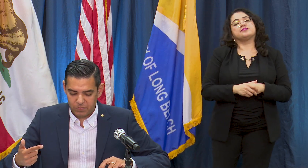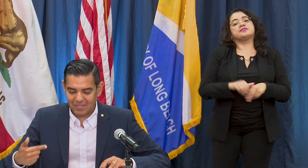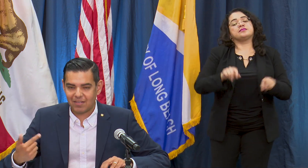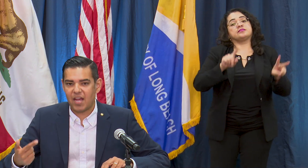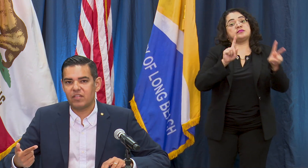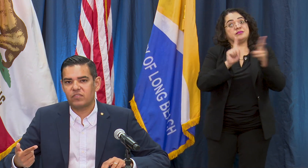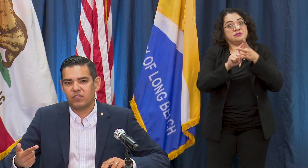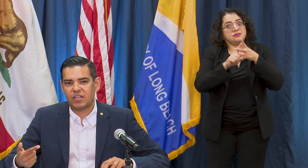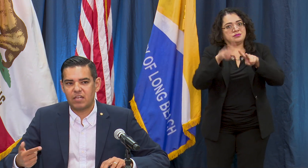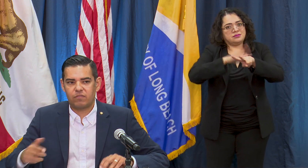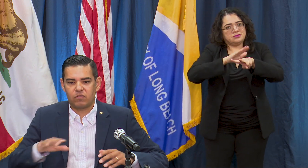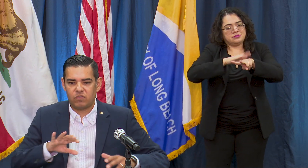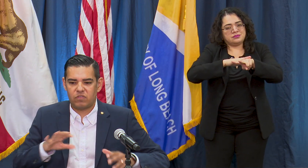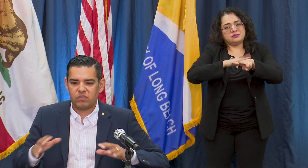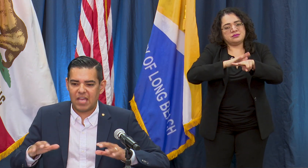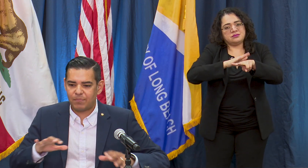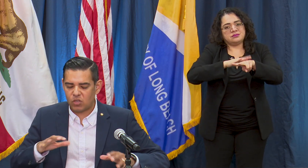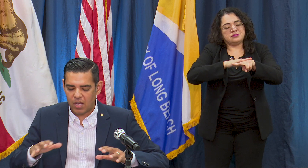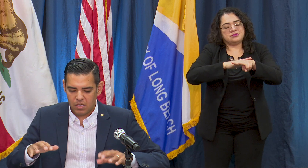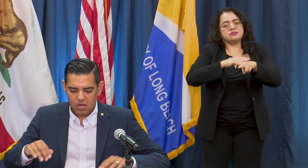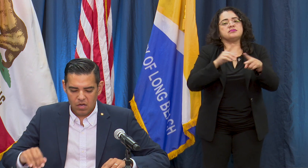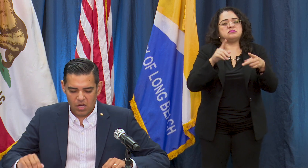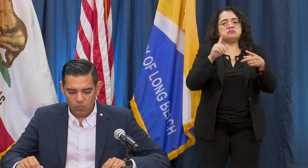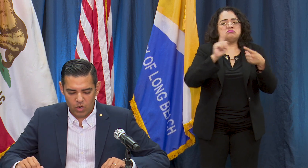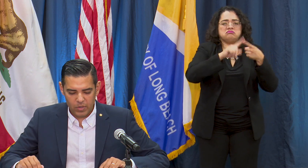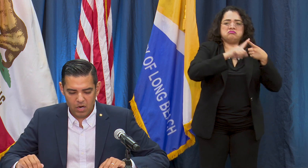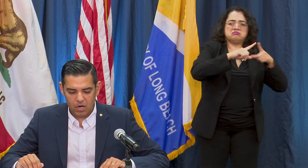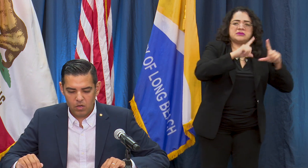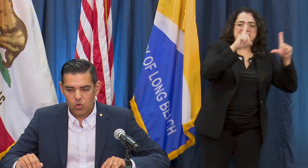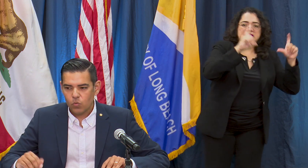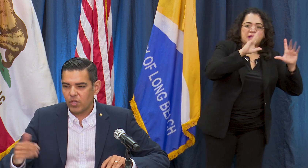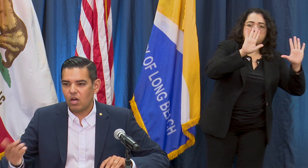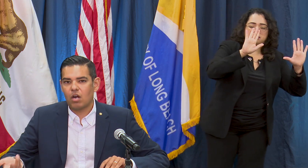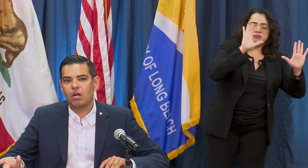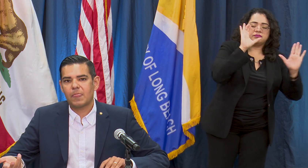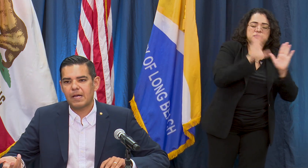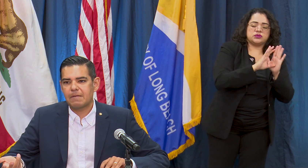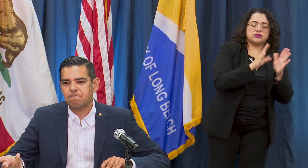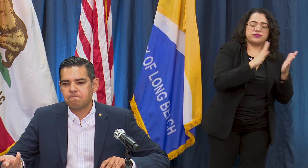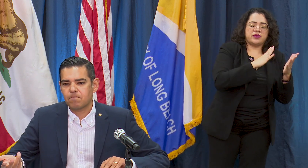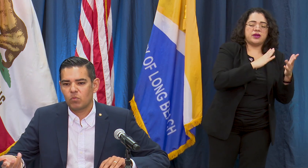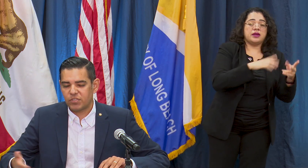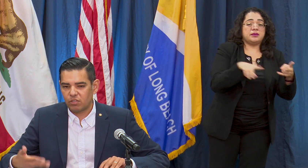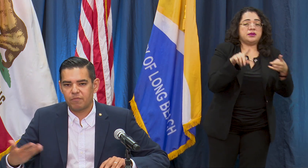is besides this kind of snapshot of where we are, we still are very